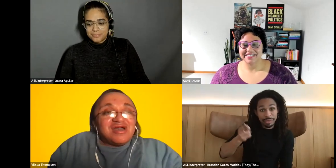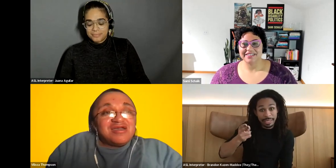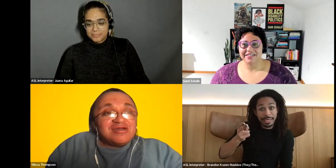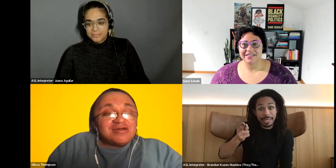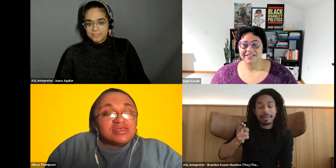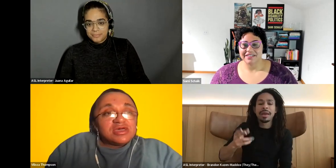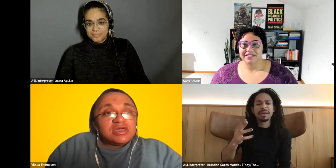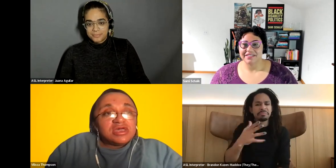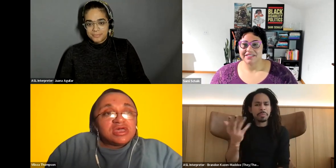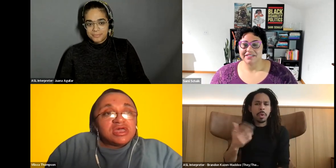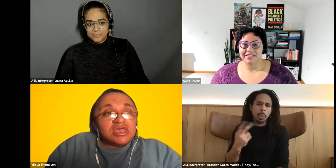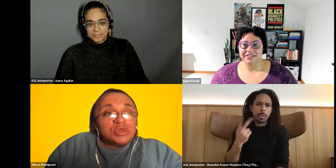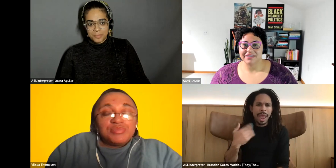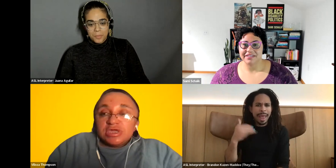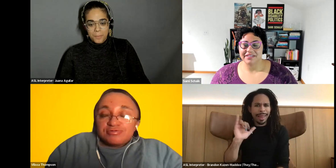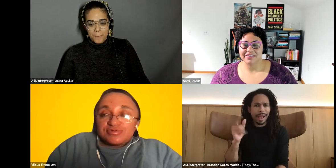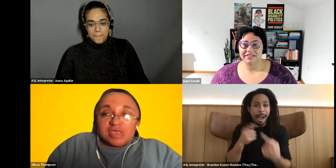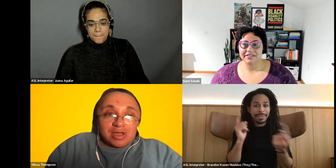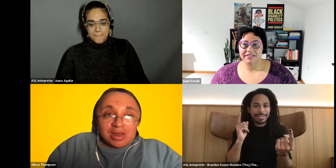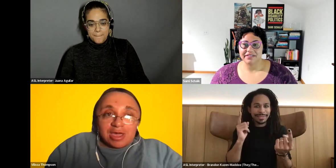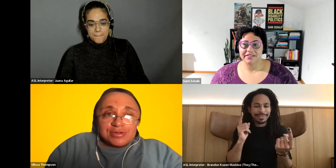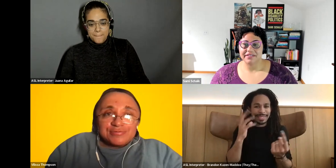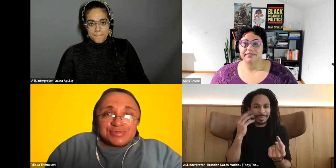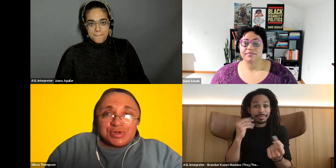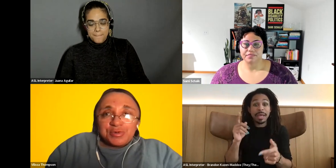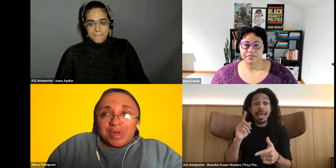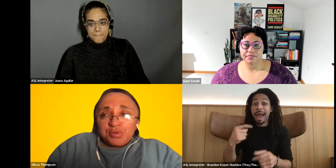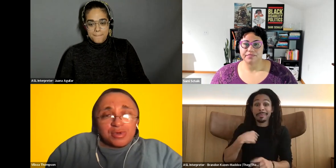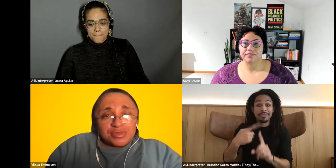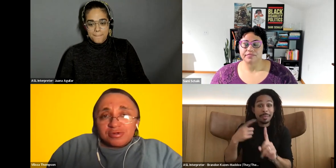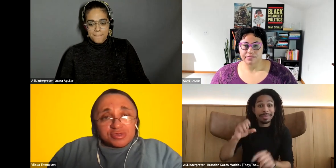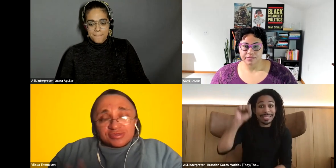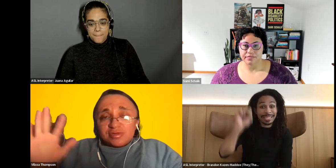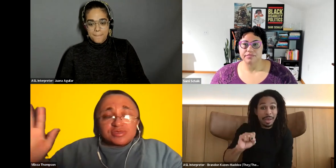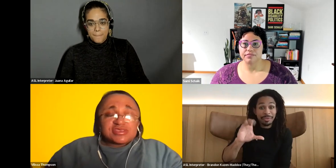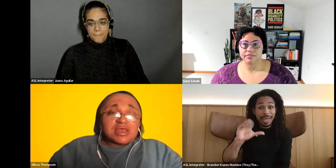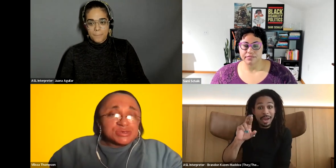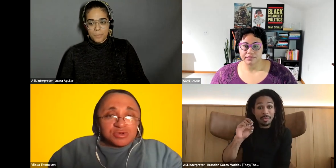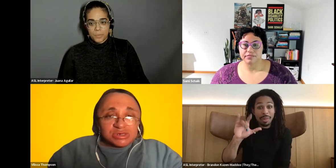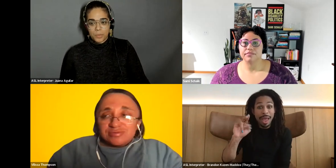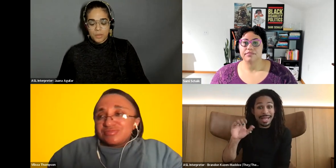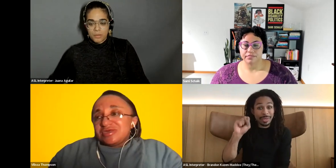Vilissa Thompson: and you know, being from South Carolina, you know, my grandmother was of the silent generation.